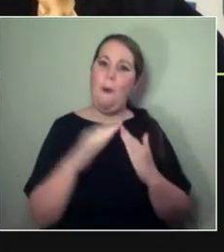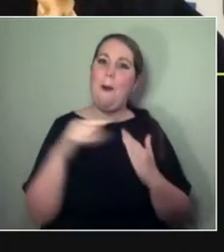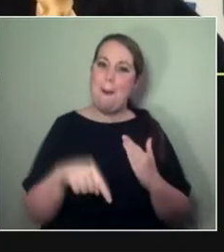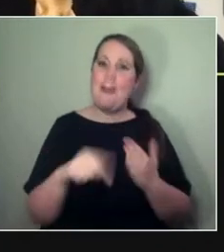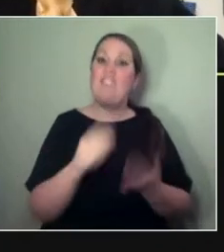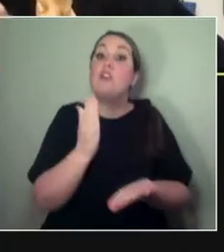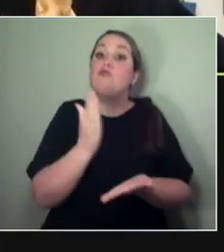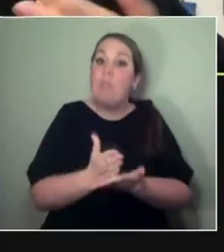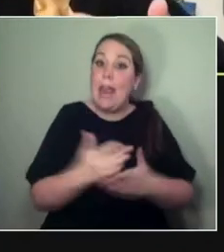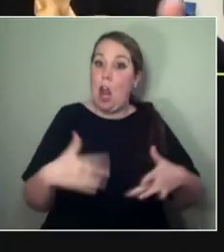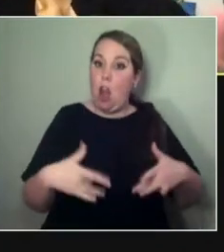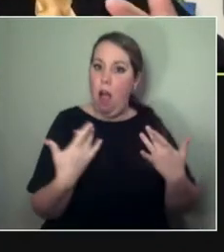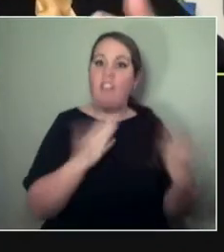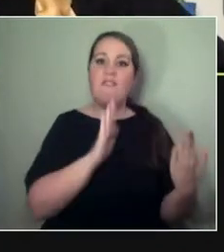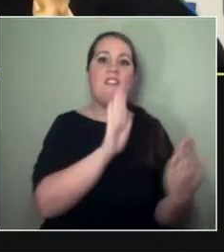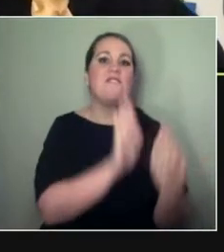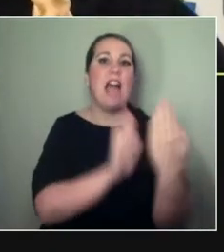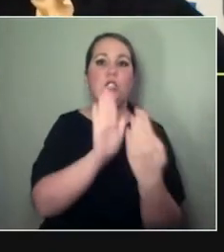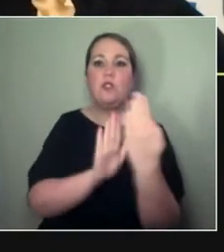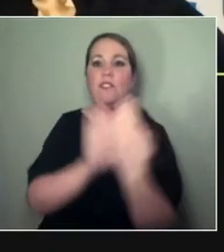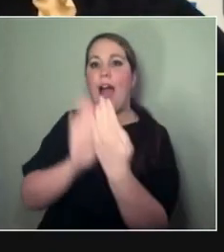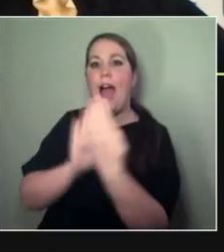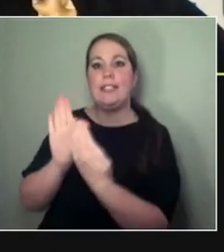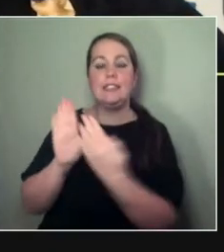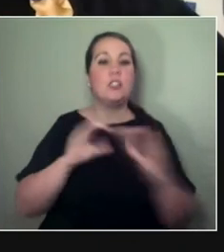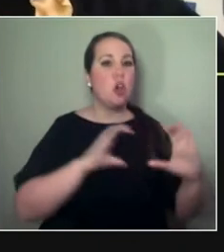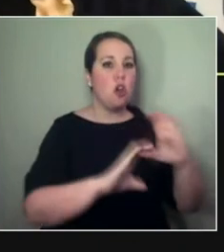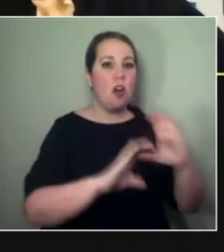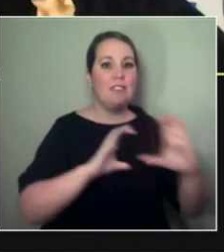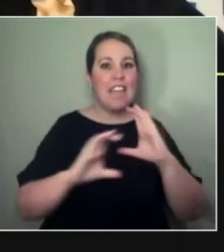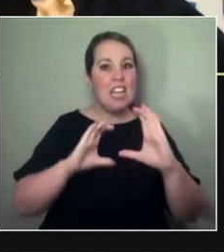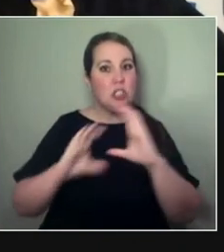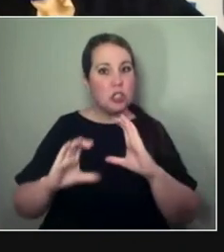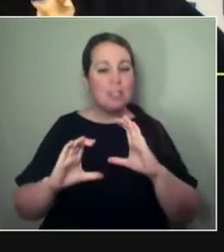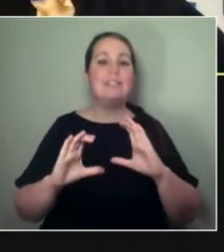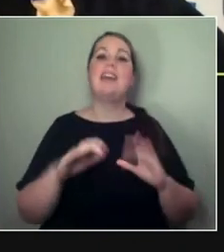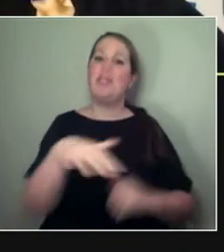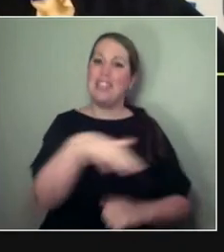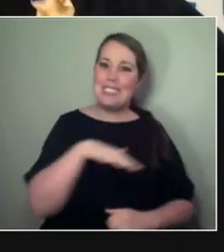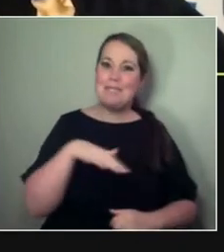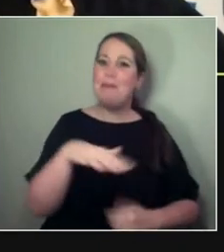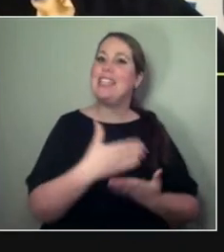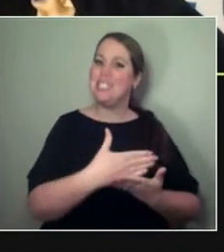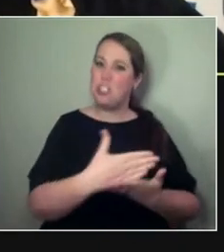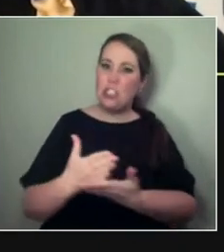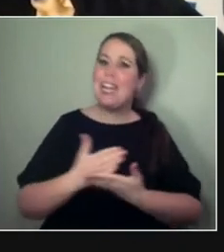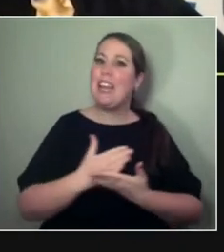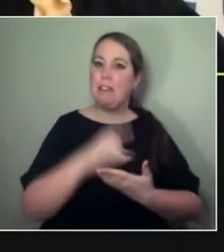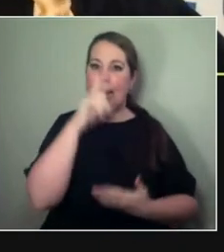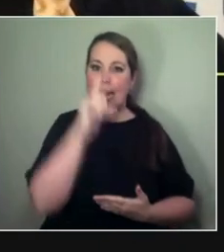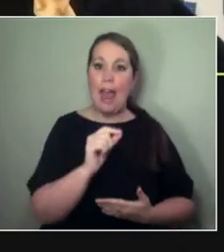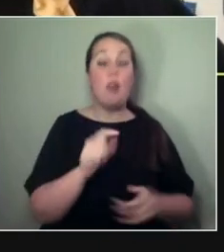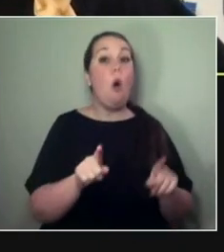face-to-face conversations and sharing space, and also being afforded the opportunities, like these,